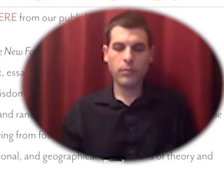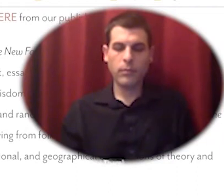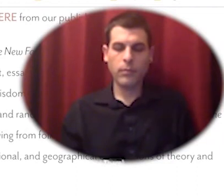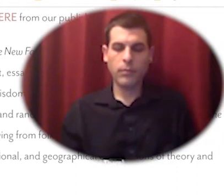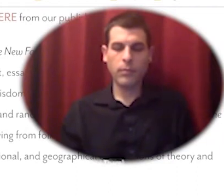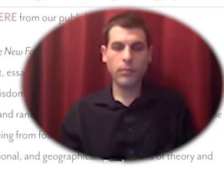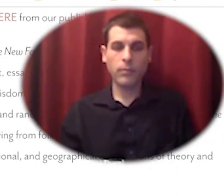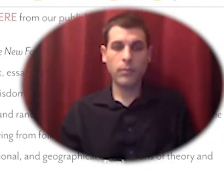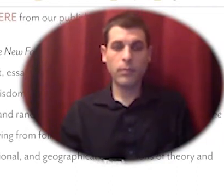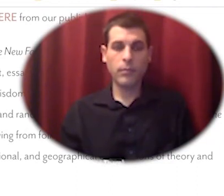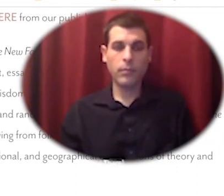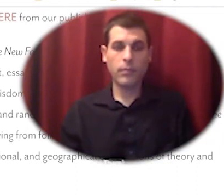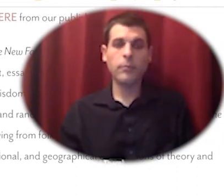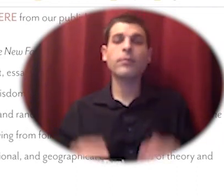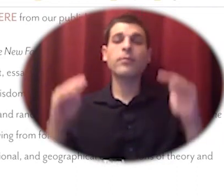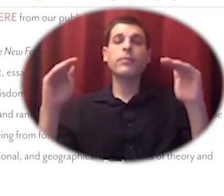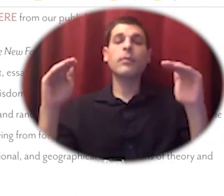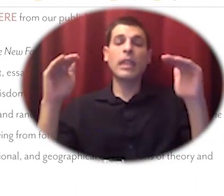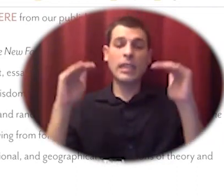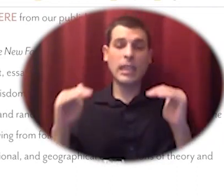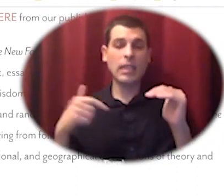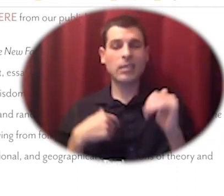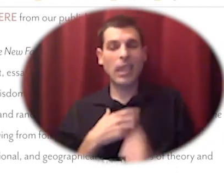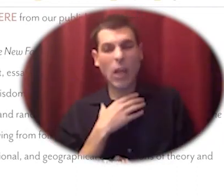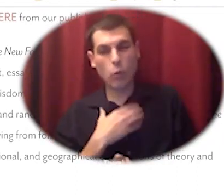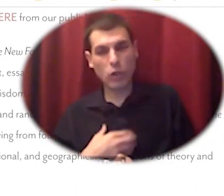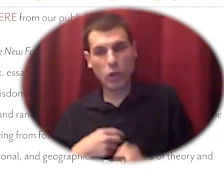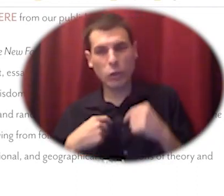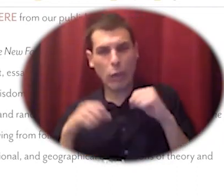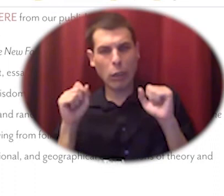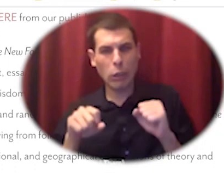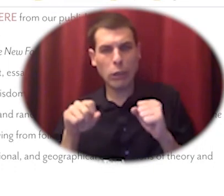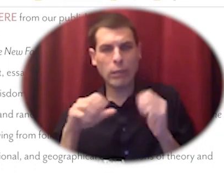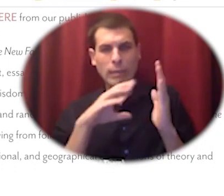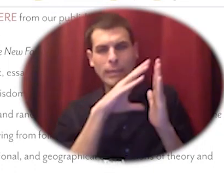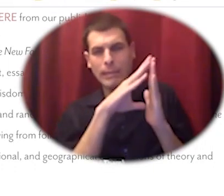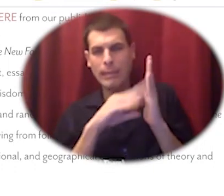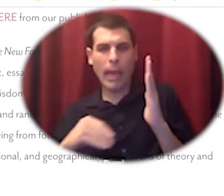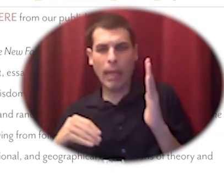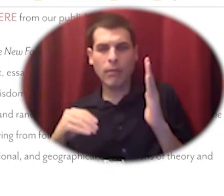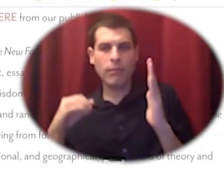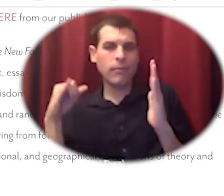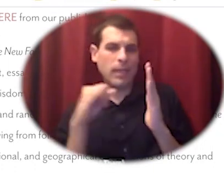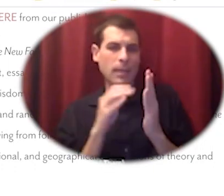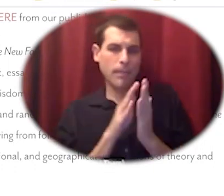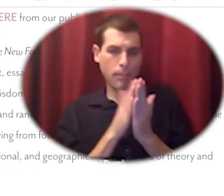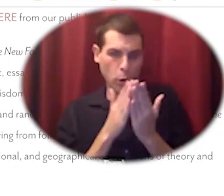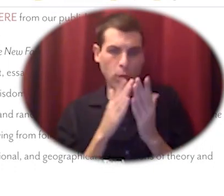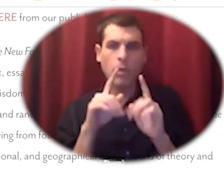i wish i'd gotten some scans maybe i can get some get some permission to do those these were the